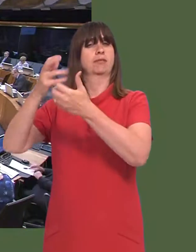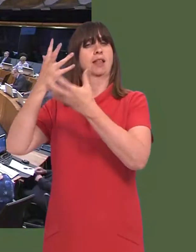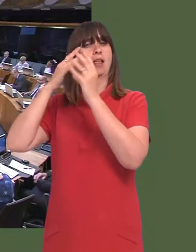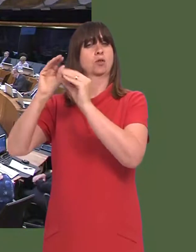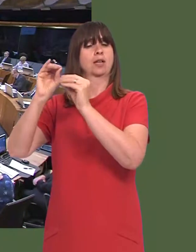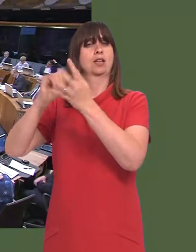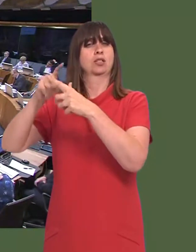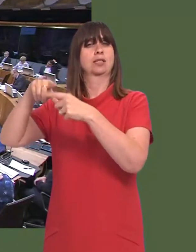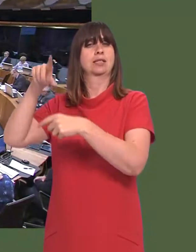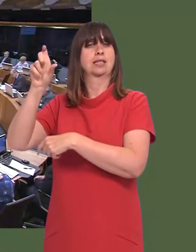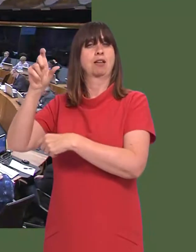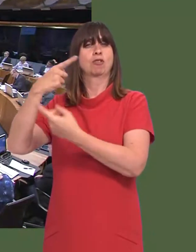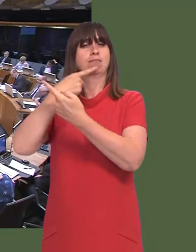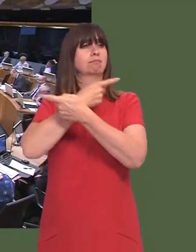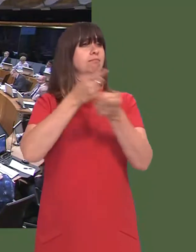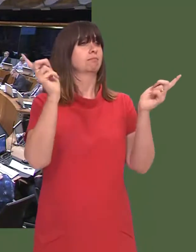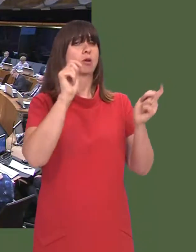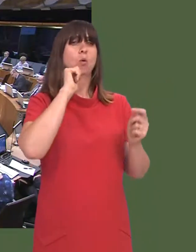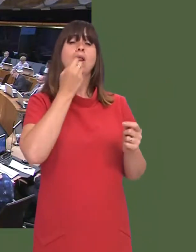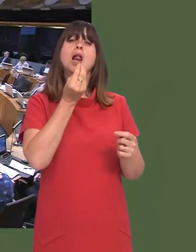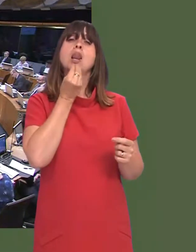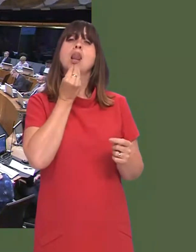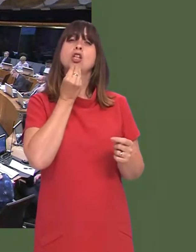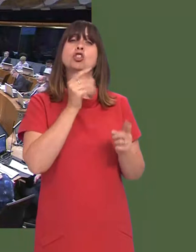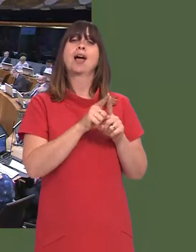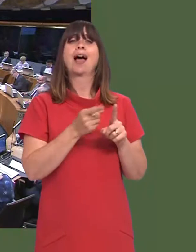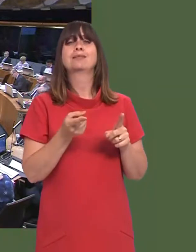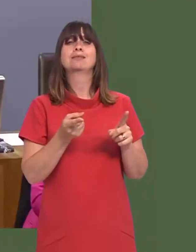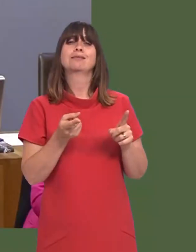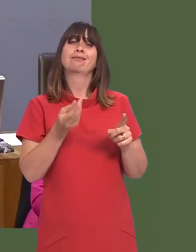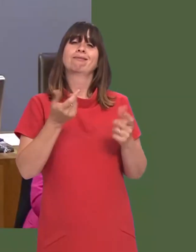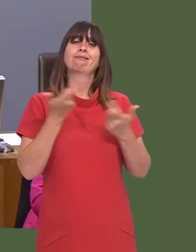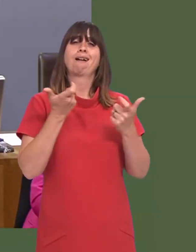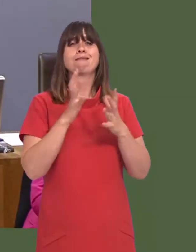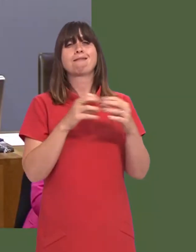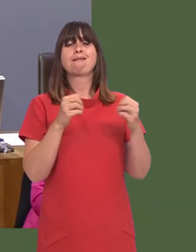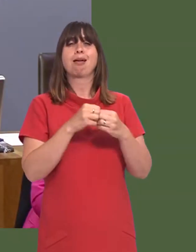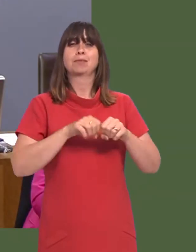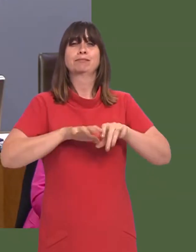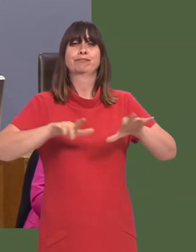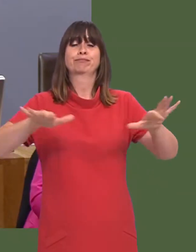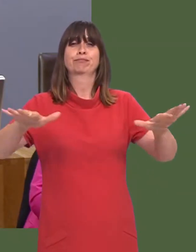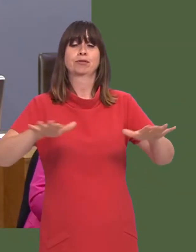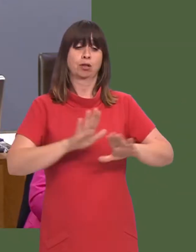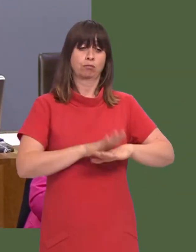Secretaryís announcement, earlier this year, to pilot these lunch and fun clubs for primary